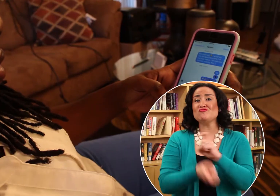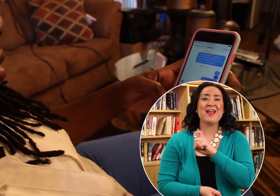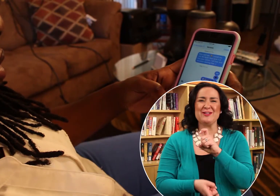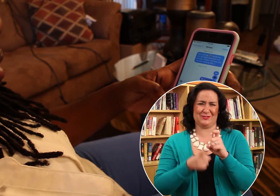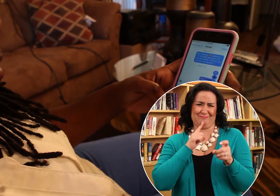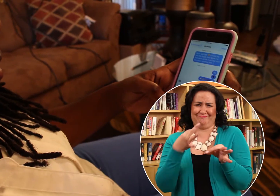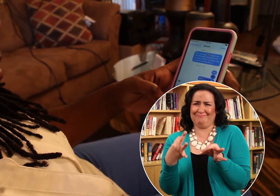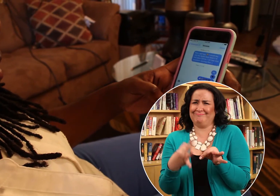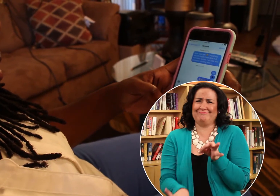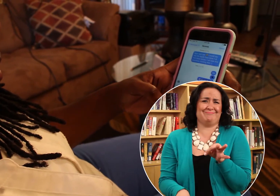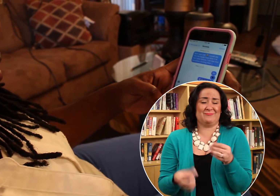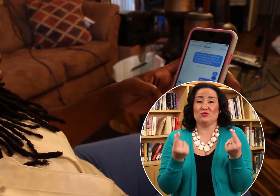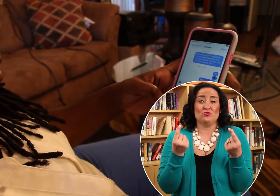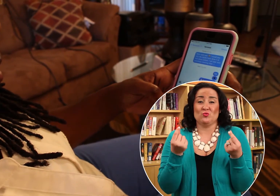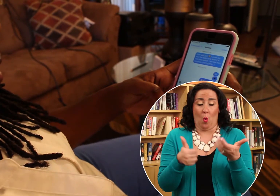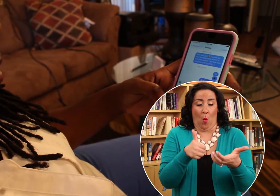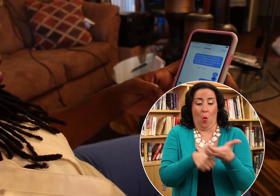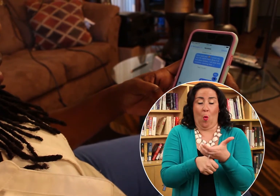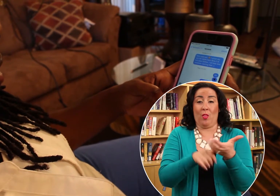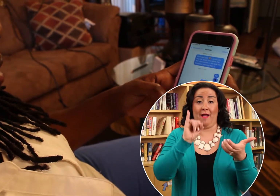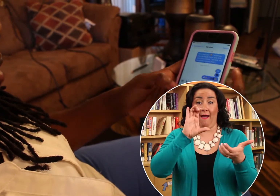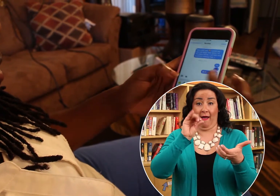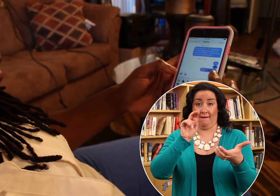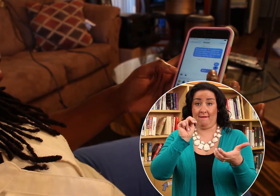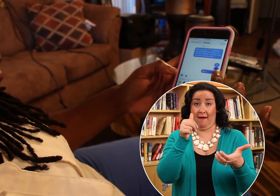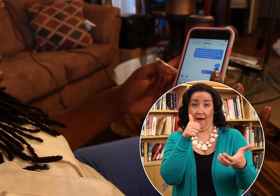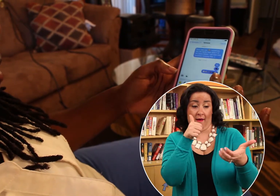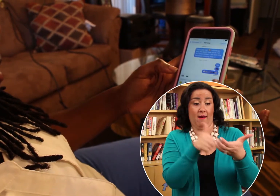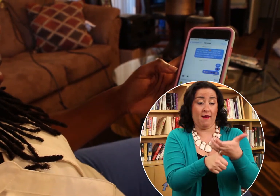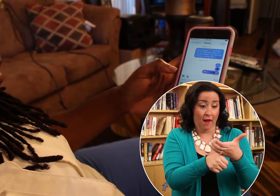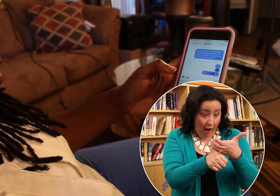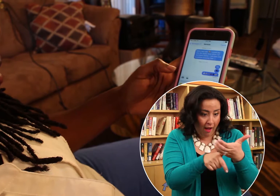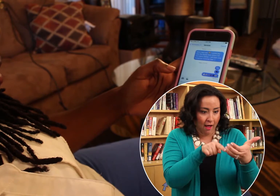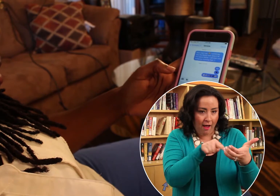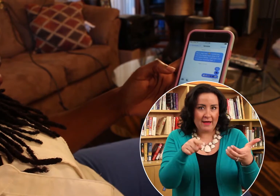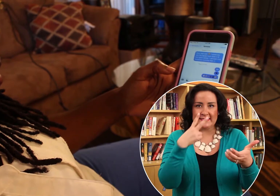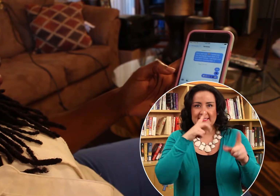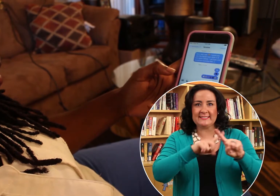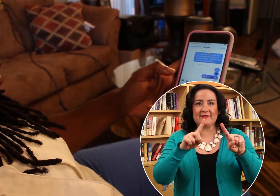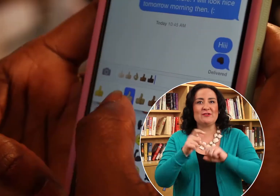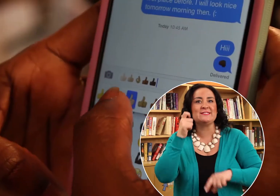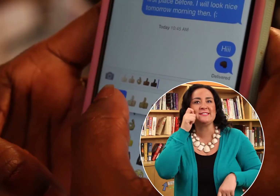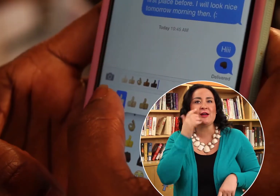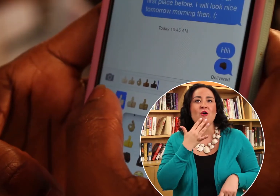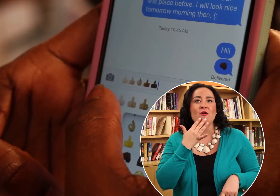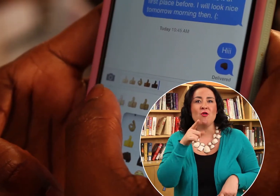Changing them is simple -- you just hold down the icon and a selection of skin tones will pop up above.